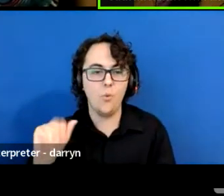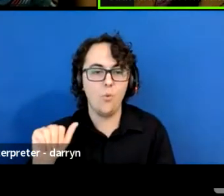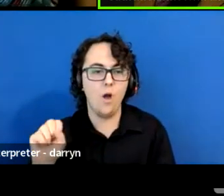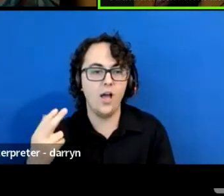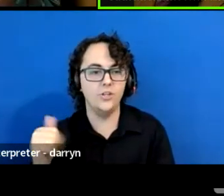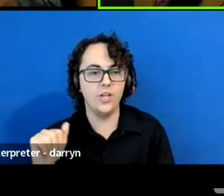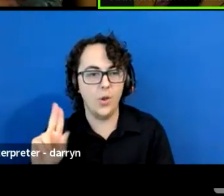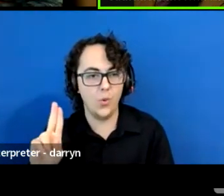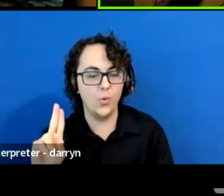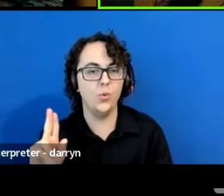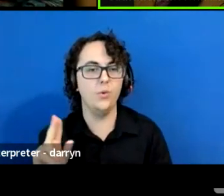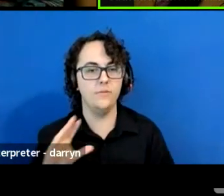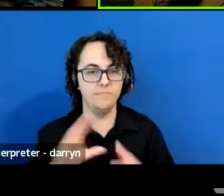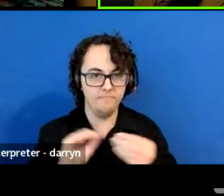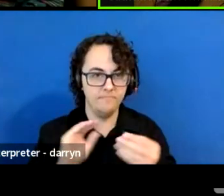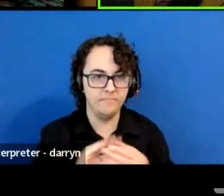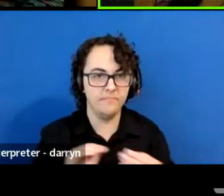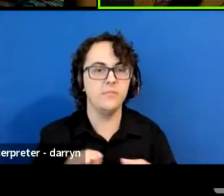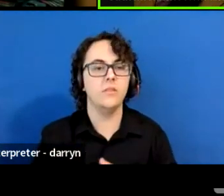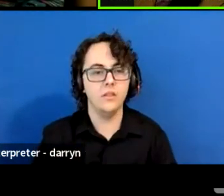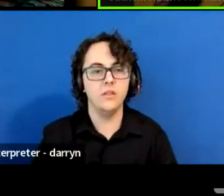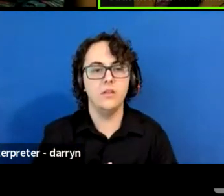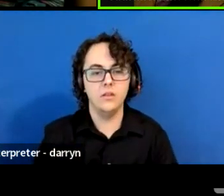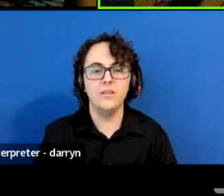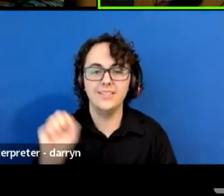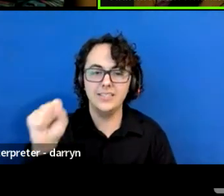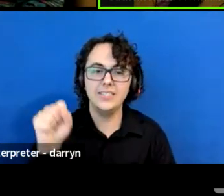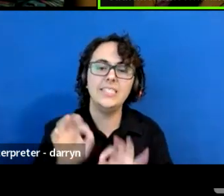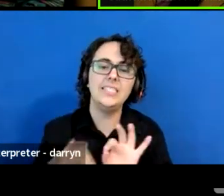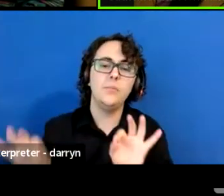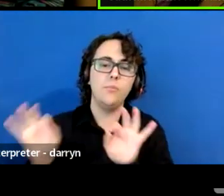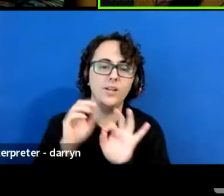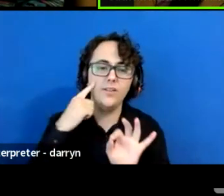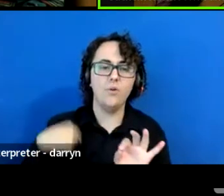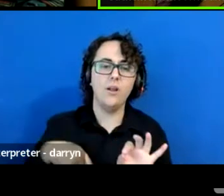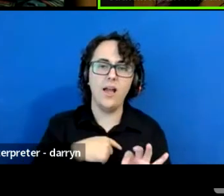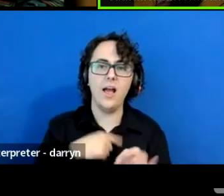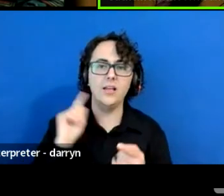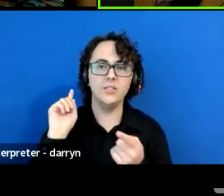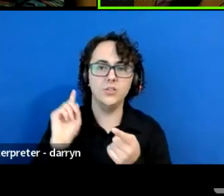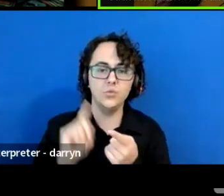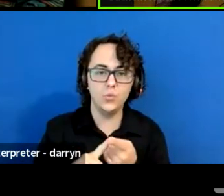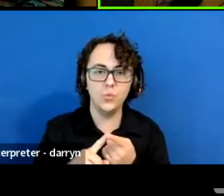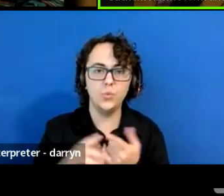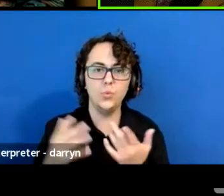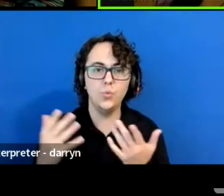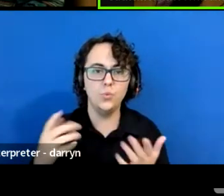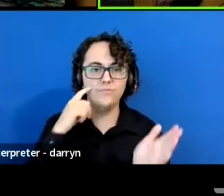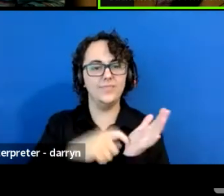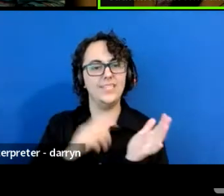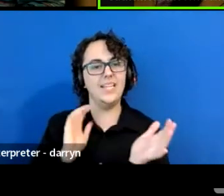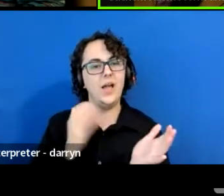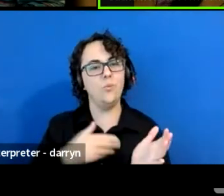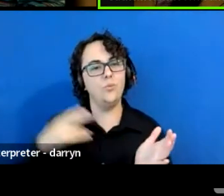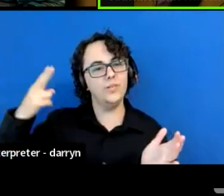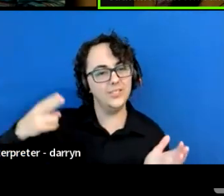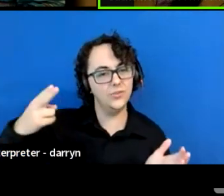Yes, it's so important for us to tell our history to talk your language, to living how,